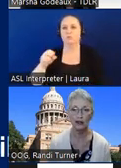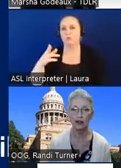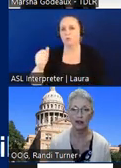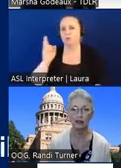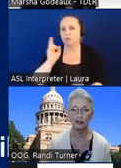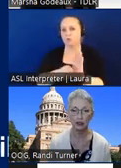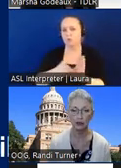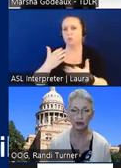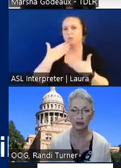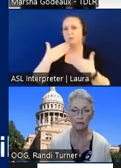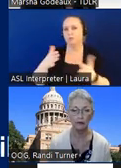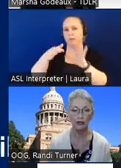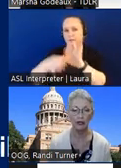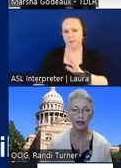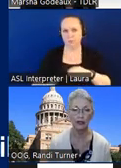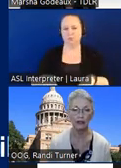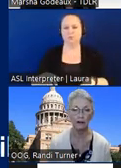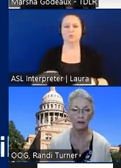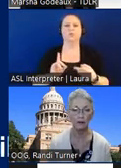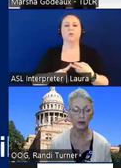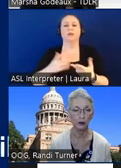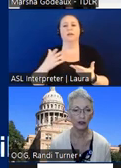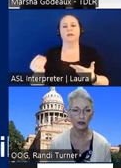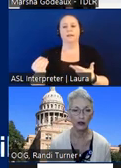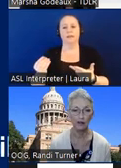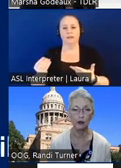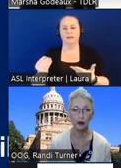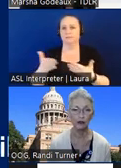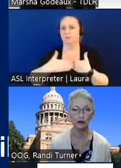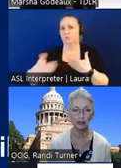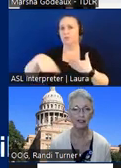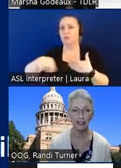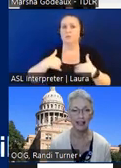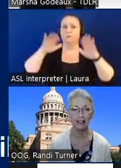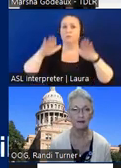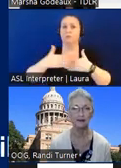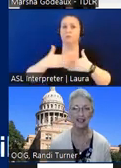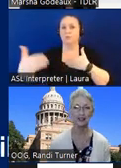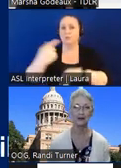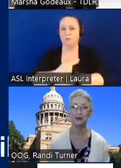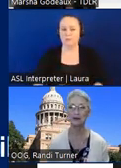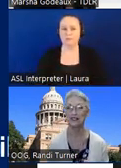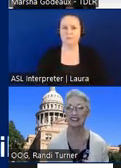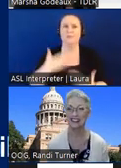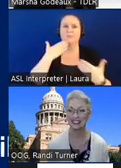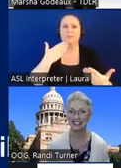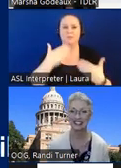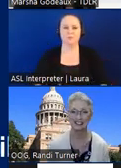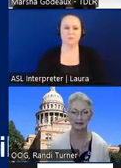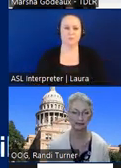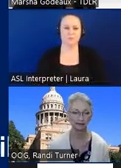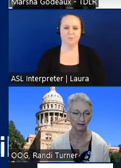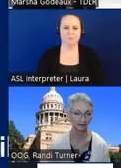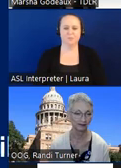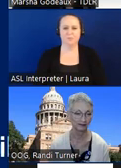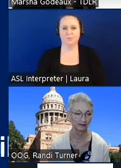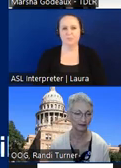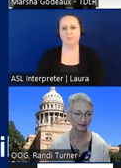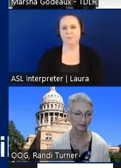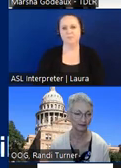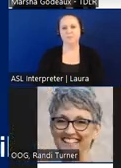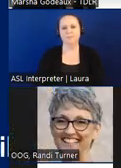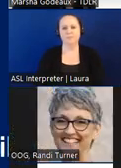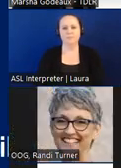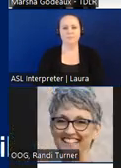thank the interpreter and the rest of you have a wonderful rest of the day thank you